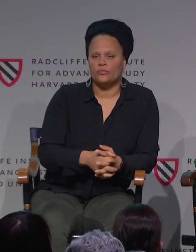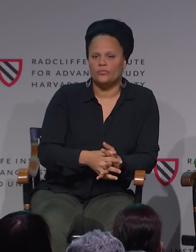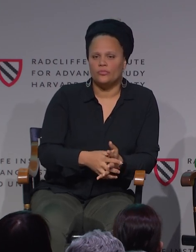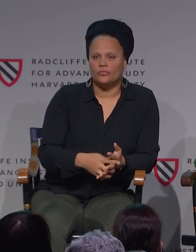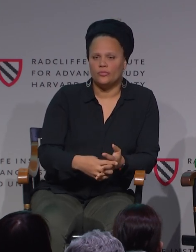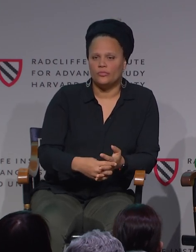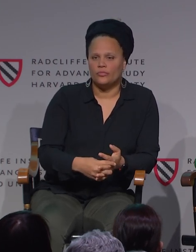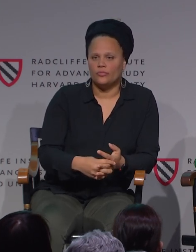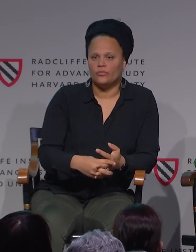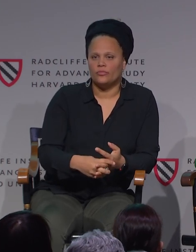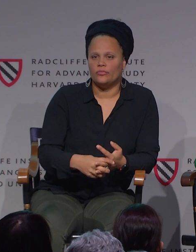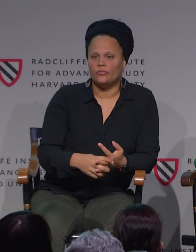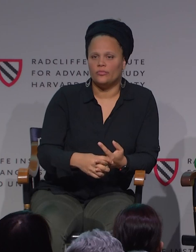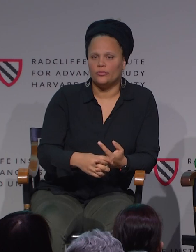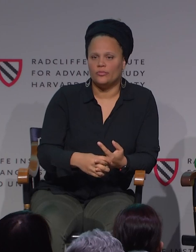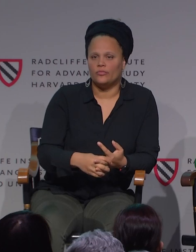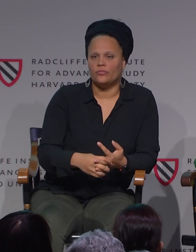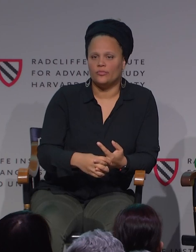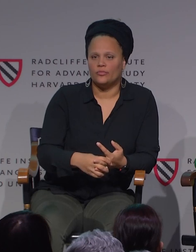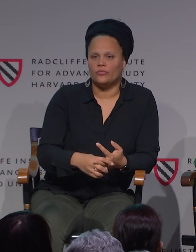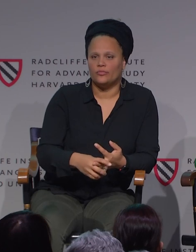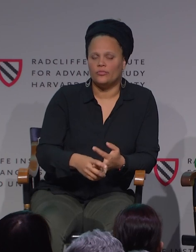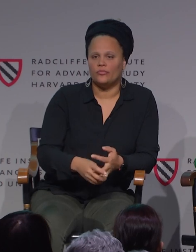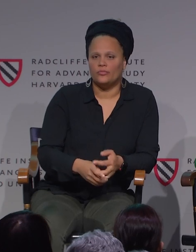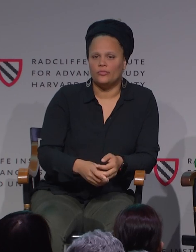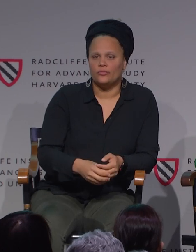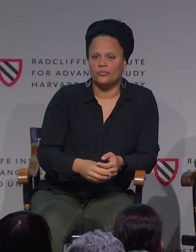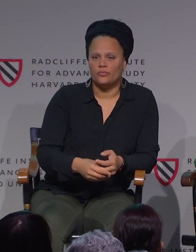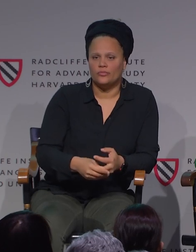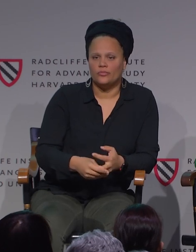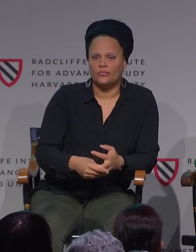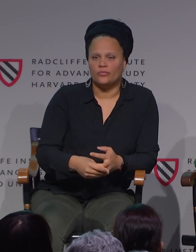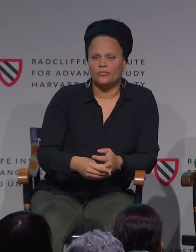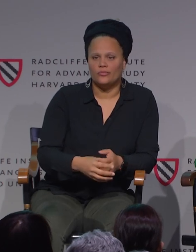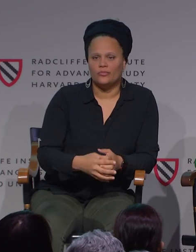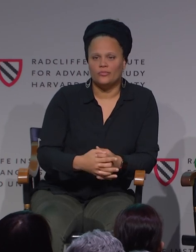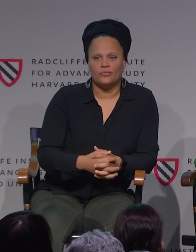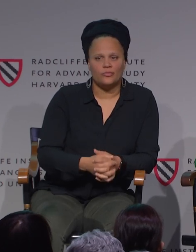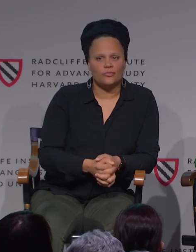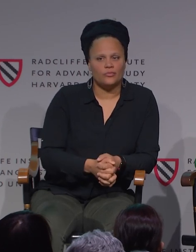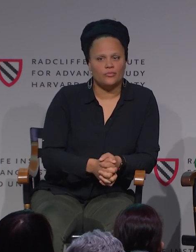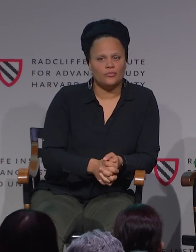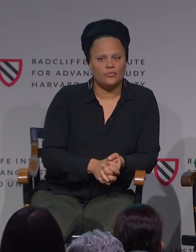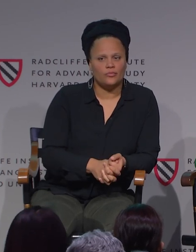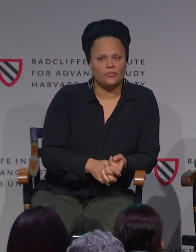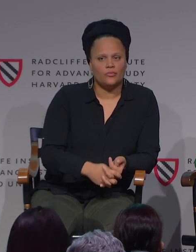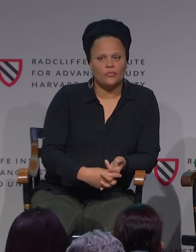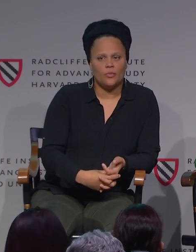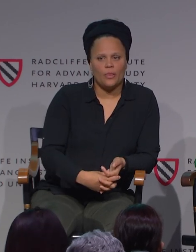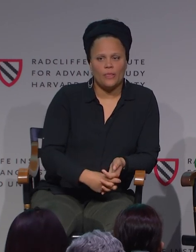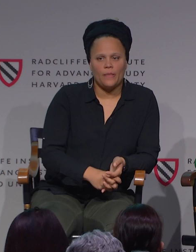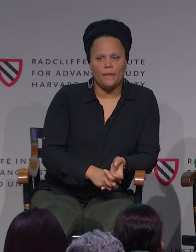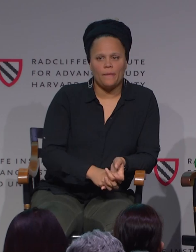and having interpretation at a lot of their events. And to reiterate, both to Radcliffe, and then, any others who are planning events,